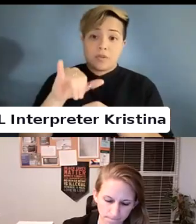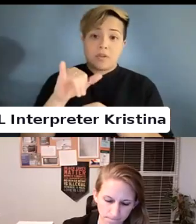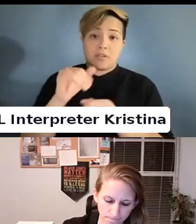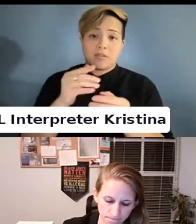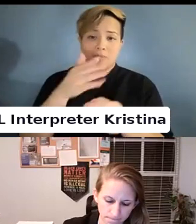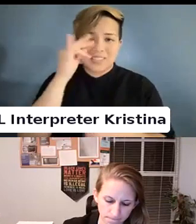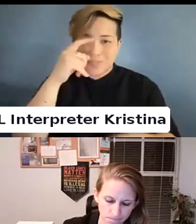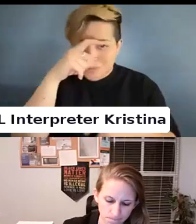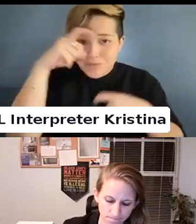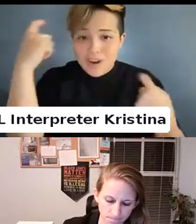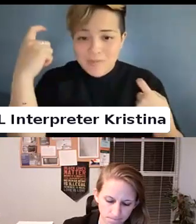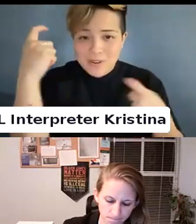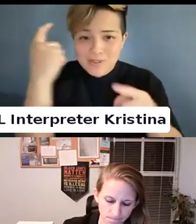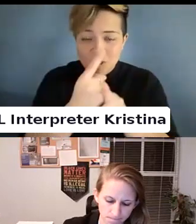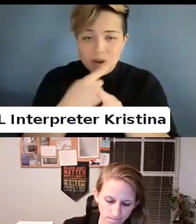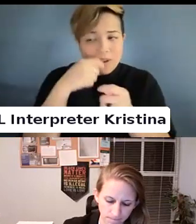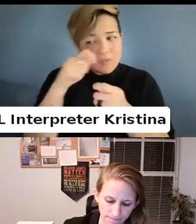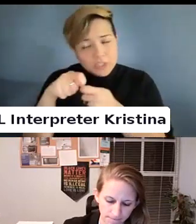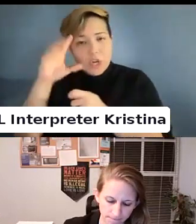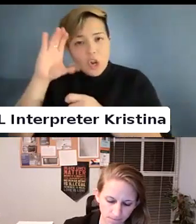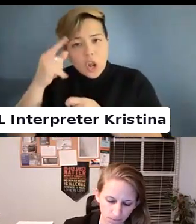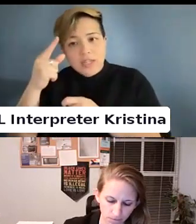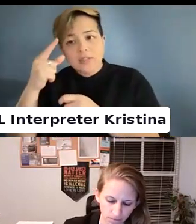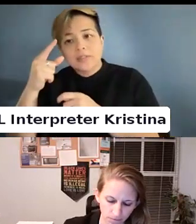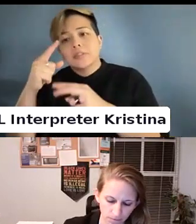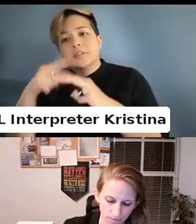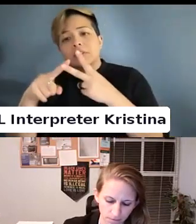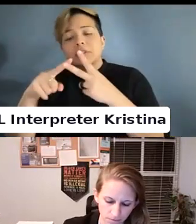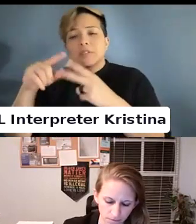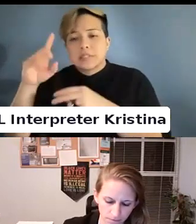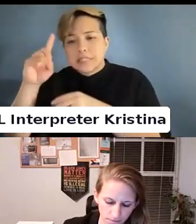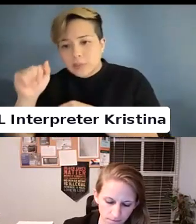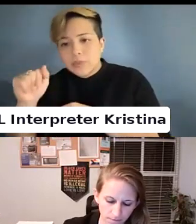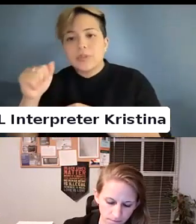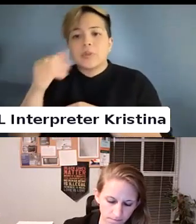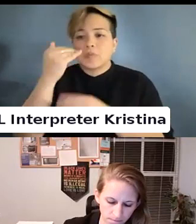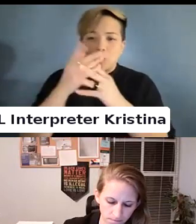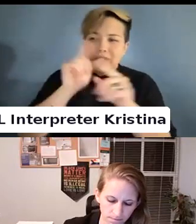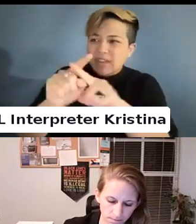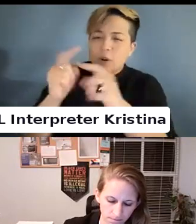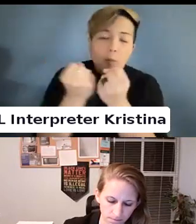Like we have certain cognitive disabilities. That we get from being through multiple systems of oppression.